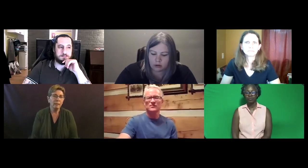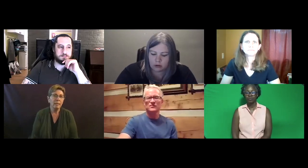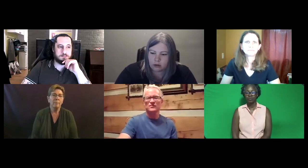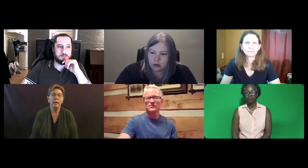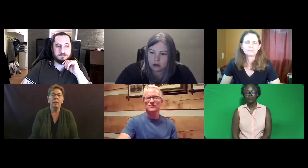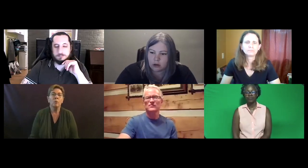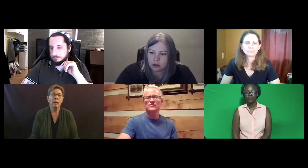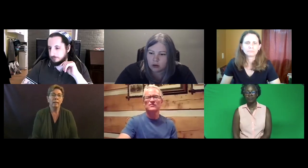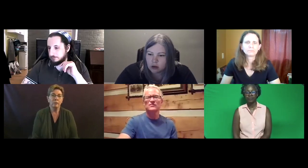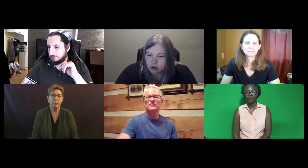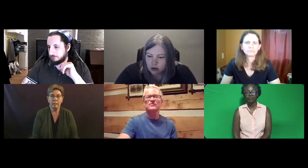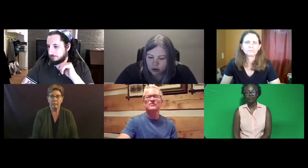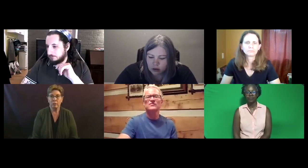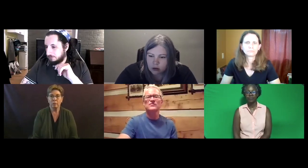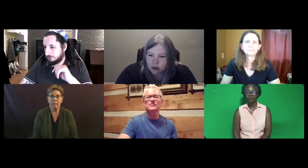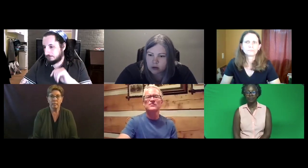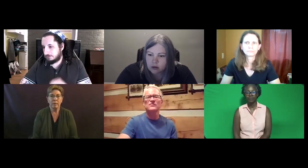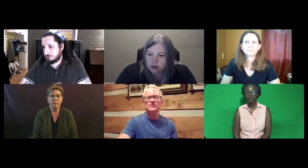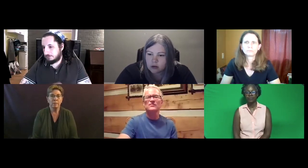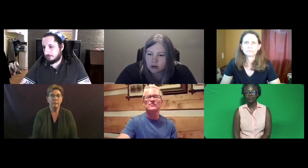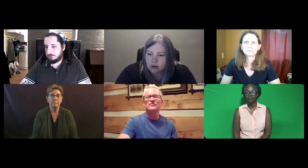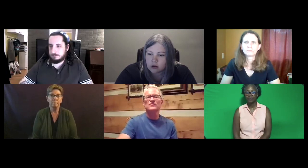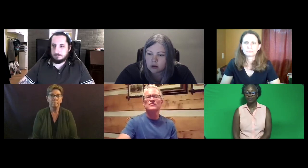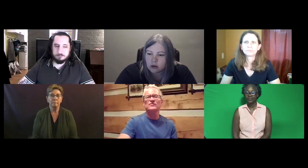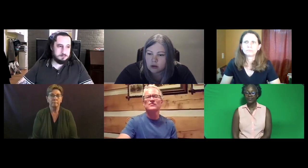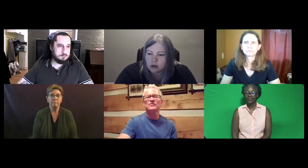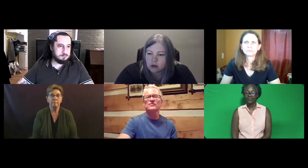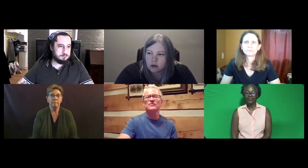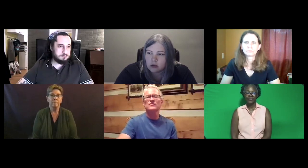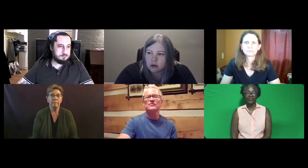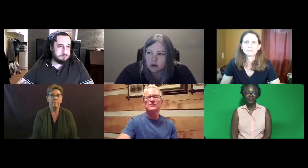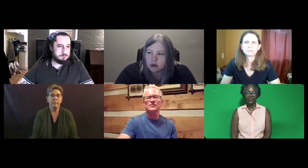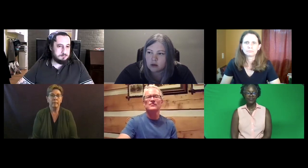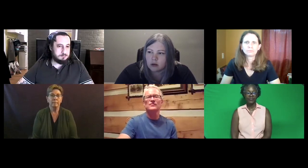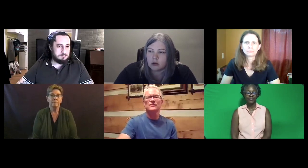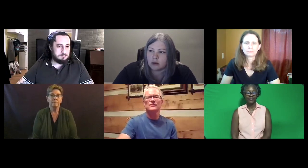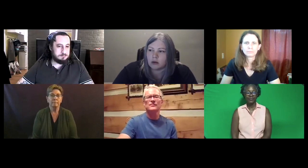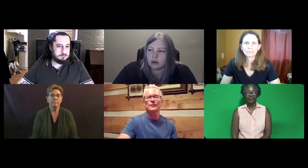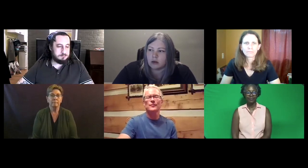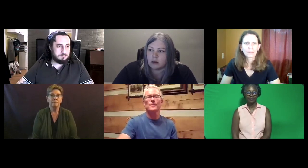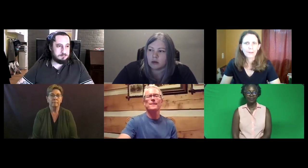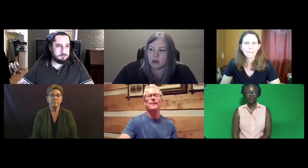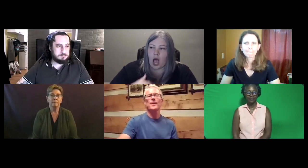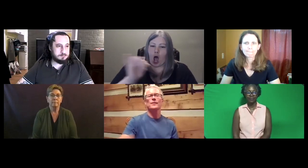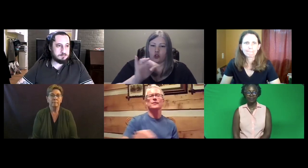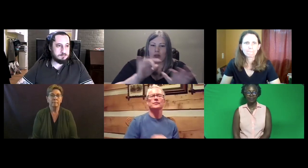But you know what, I'll enter it in the Q&A spot as well.